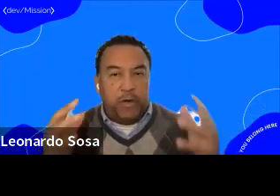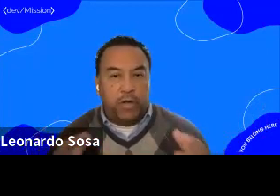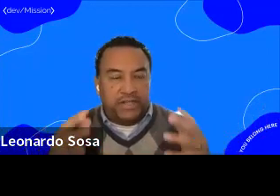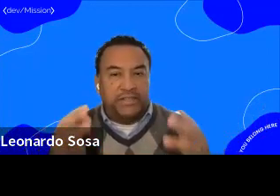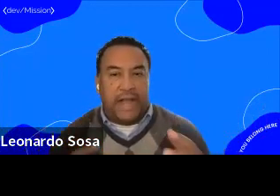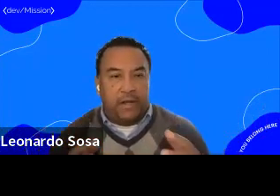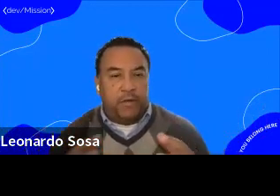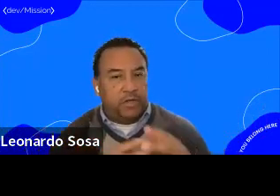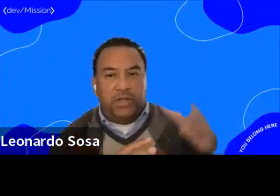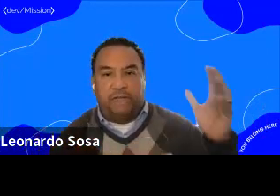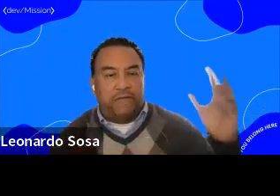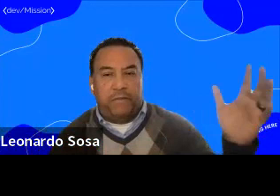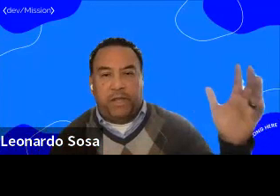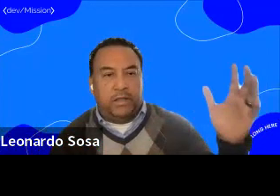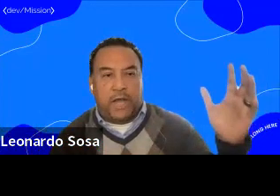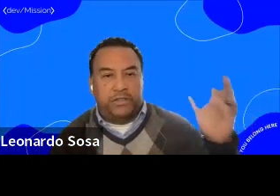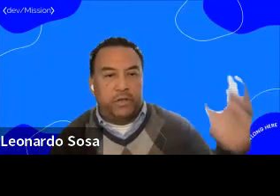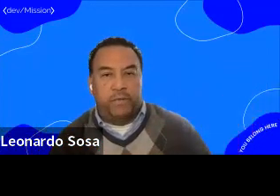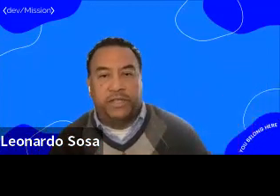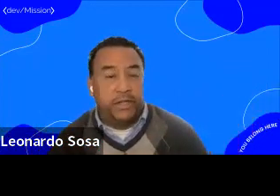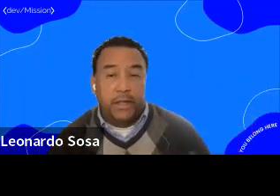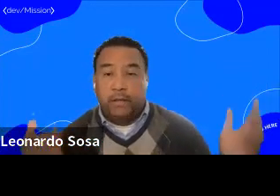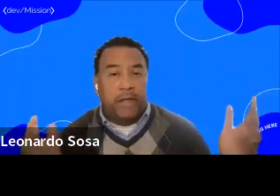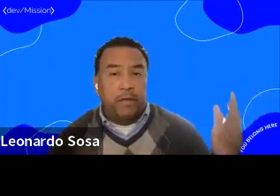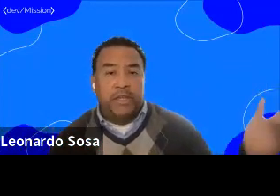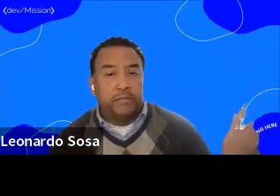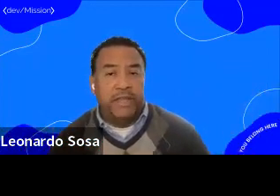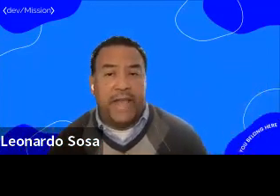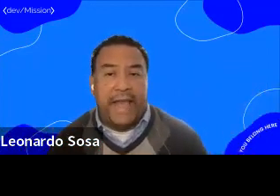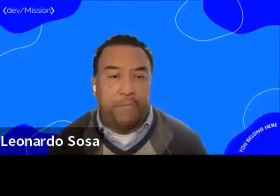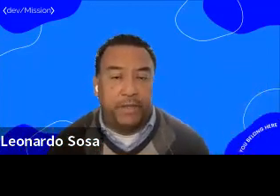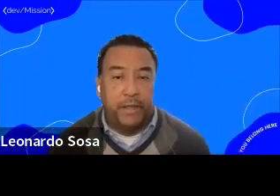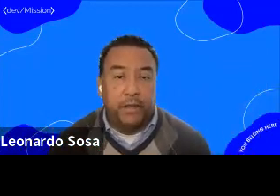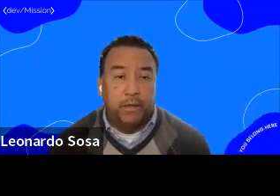If you want to work in silo because you have $50 million in your budget, by all means make that happen.